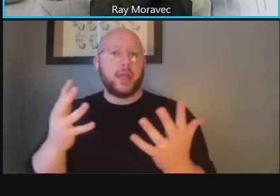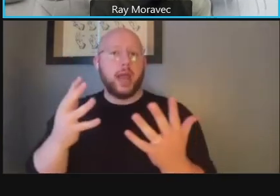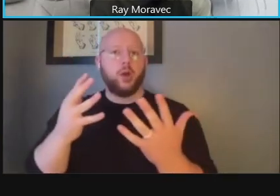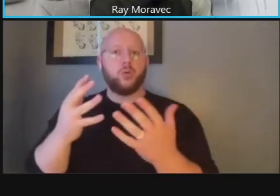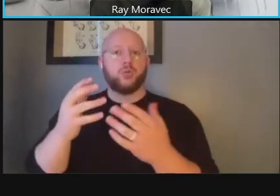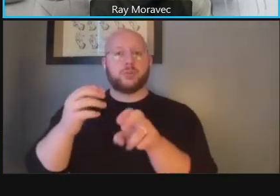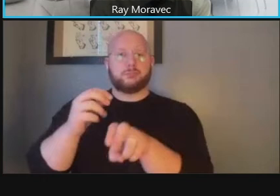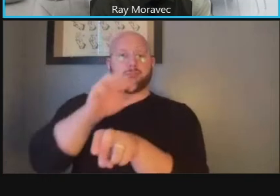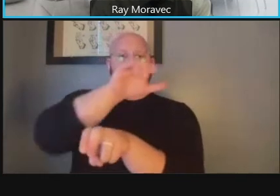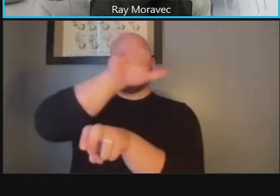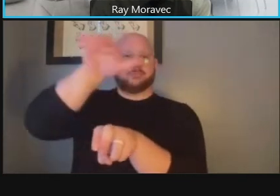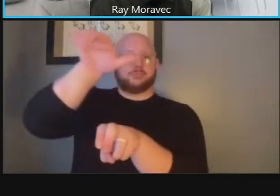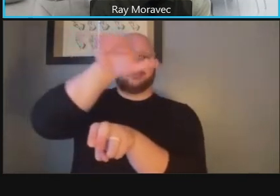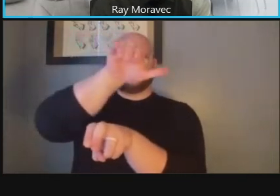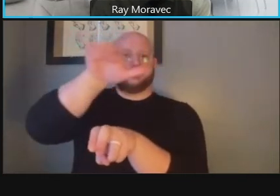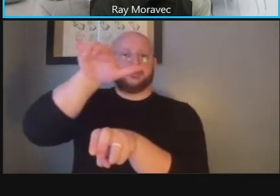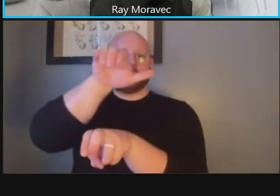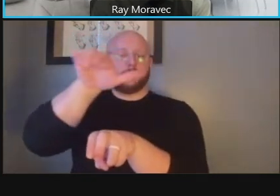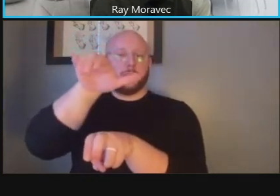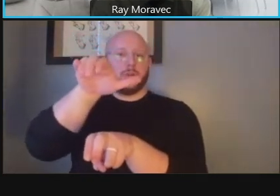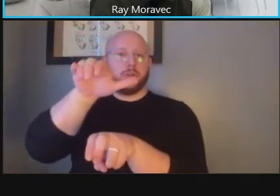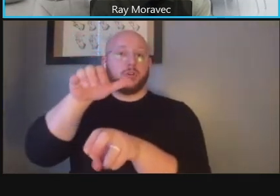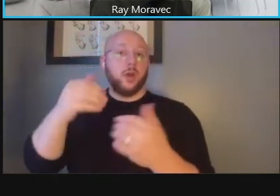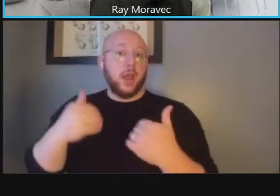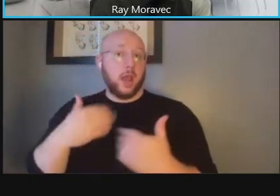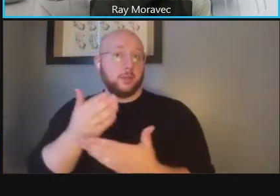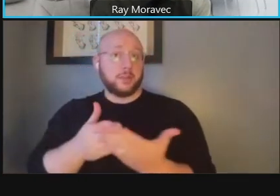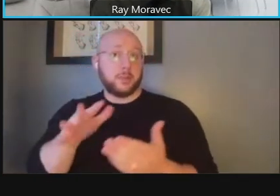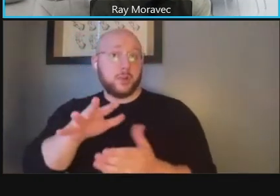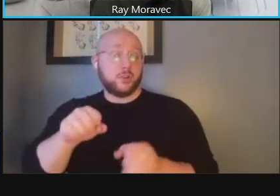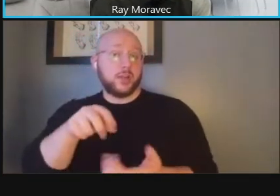but are there areas for standing are there areas for waiting for the buses